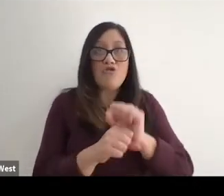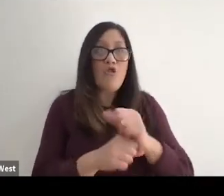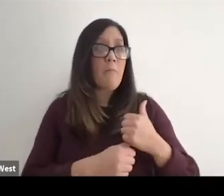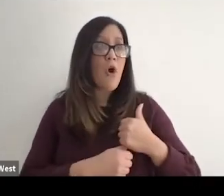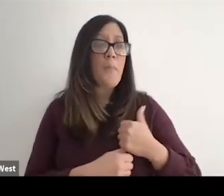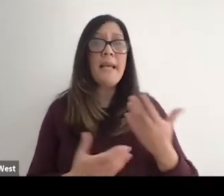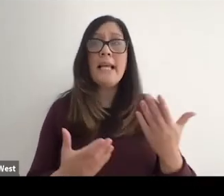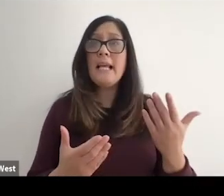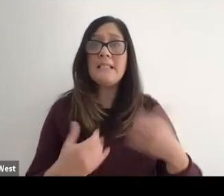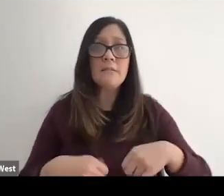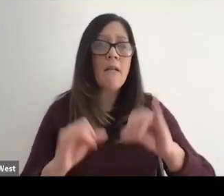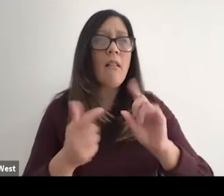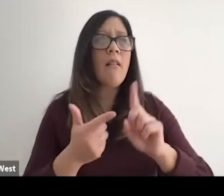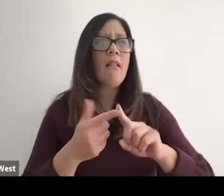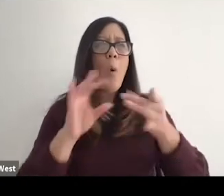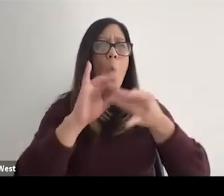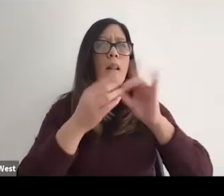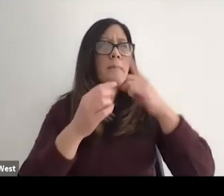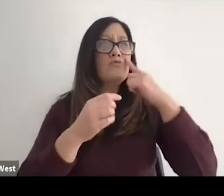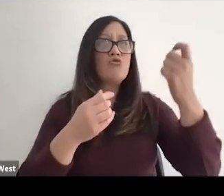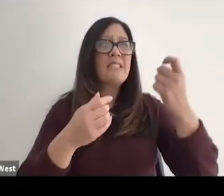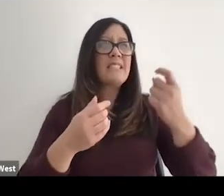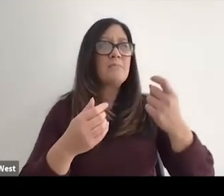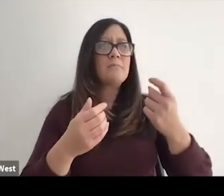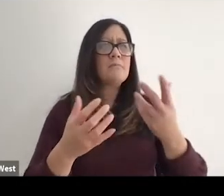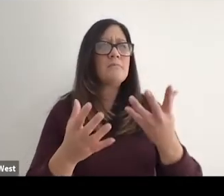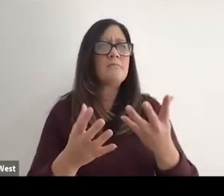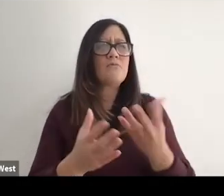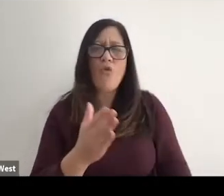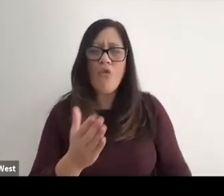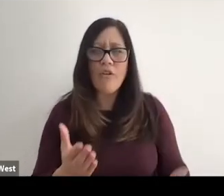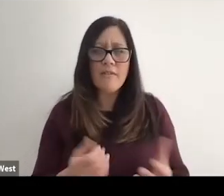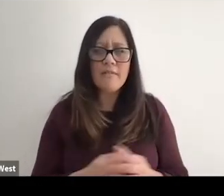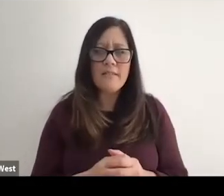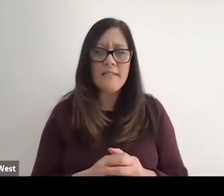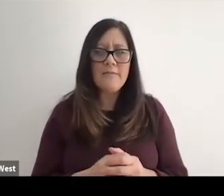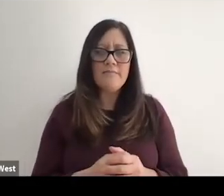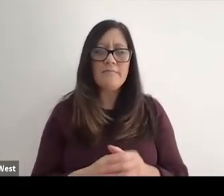I mean, my Olympic dreams are over. An ads.